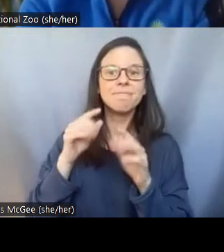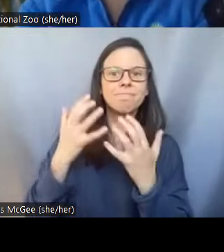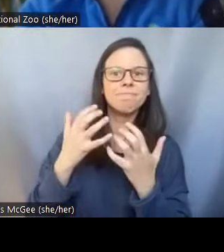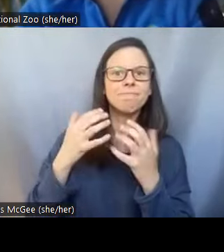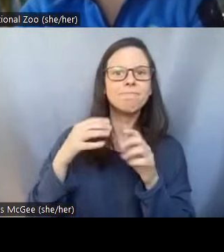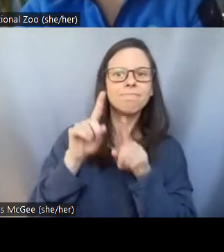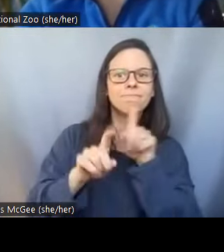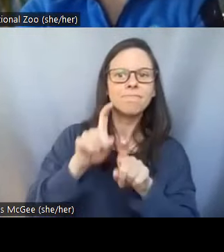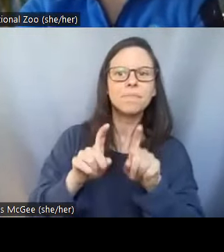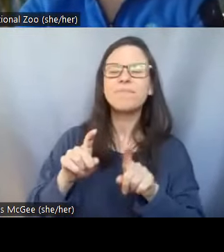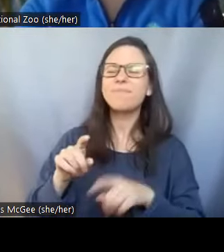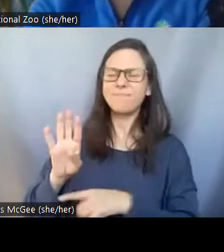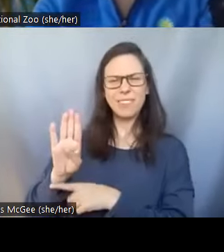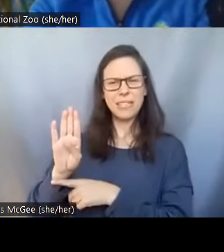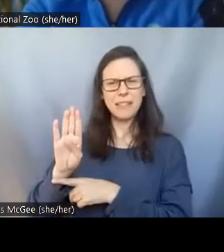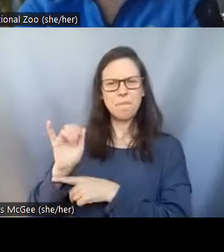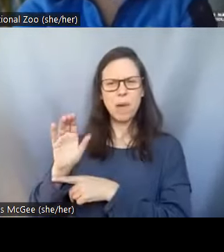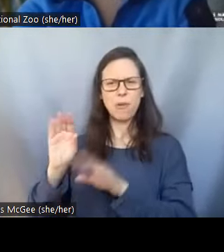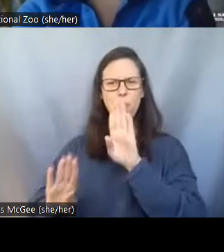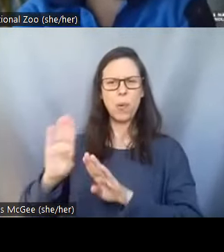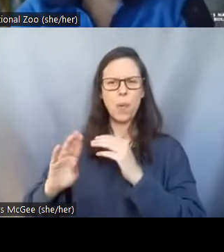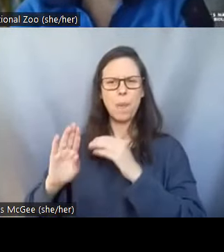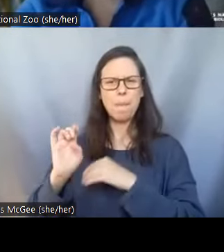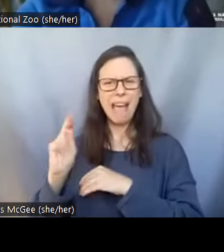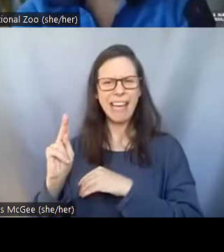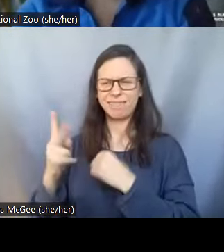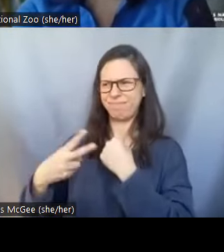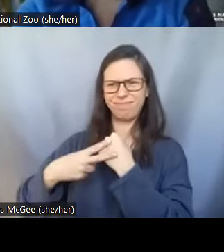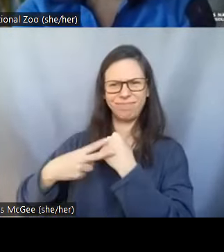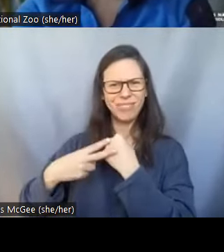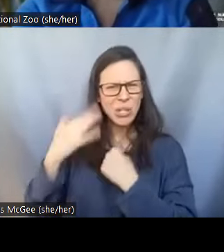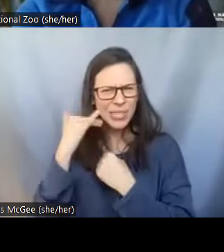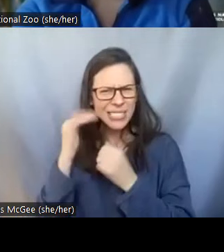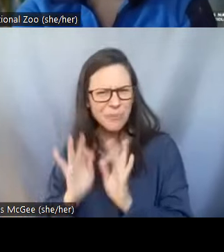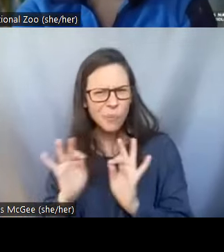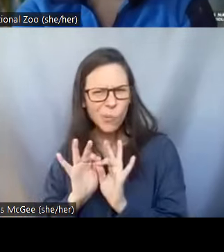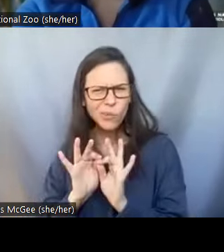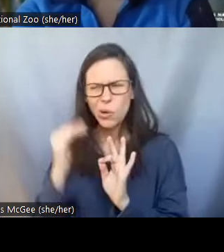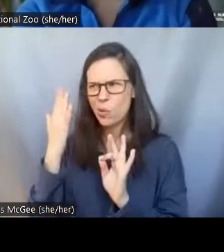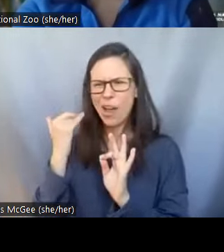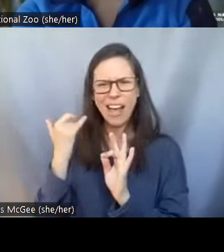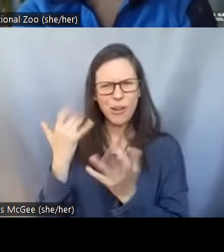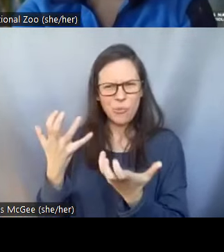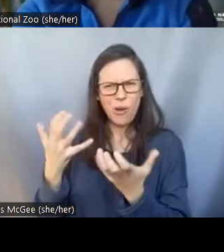Why is it so important for us to have these samples um from all these different species? Why